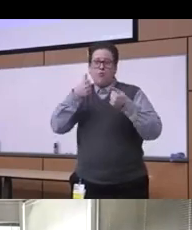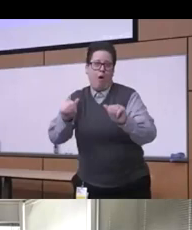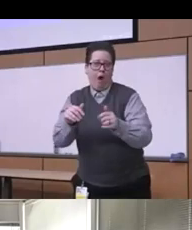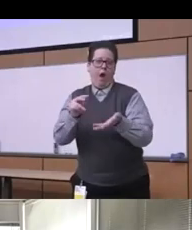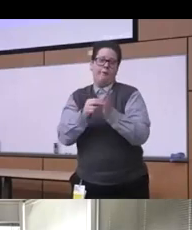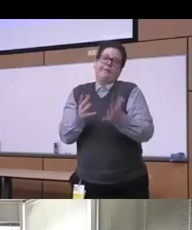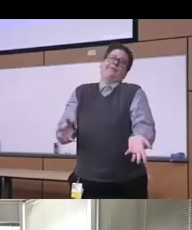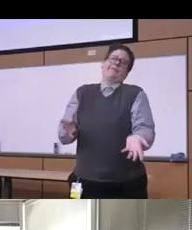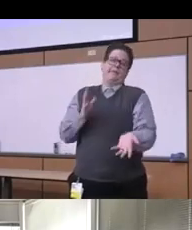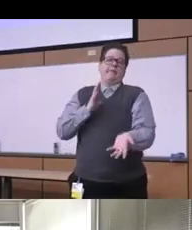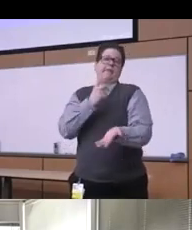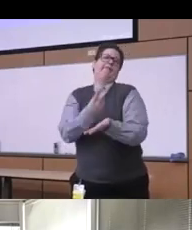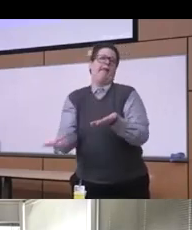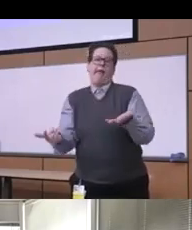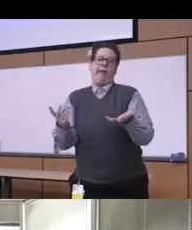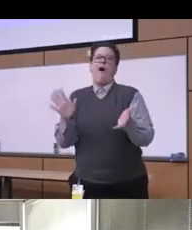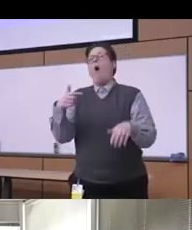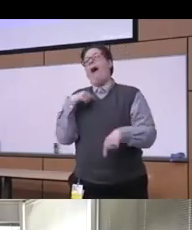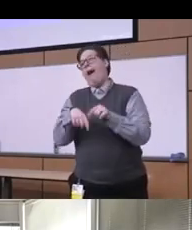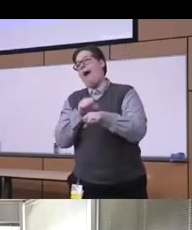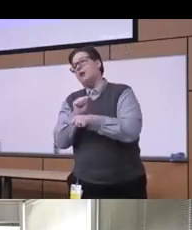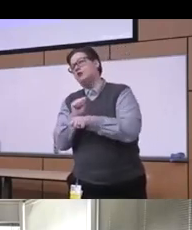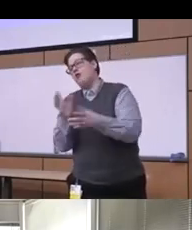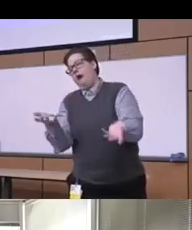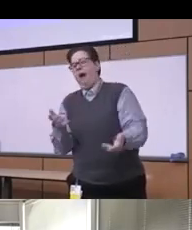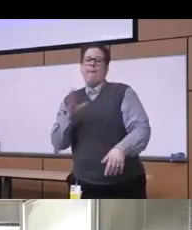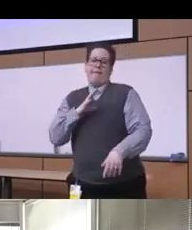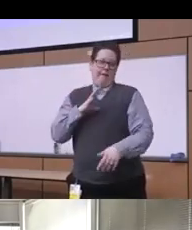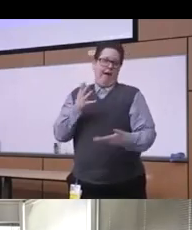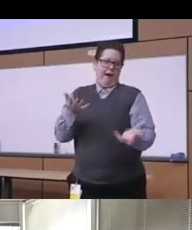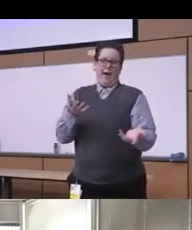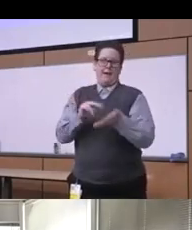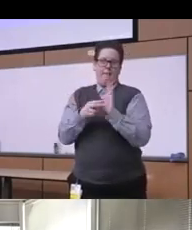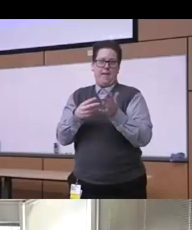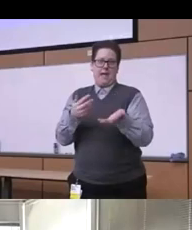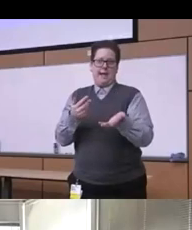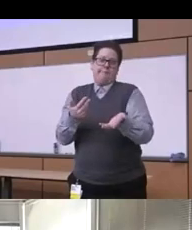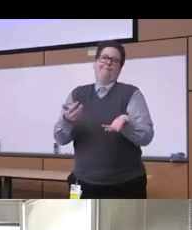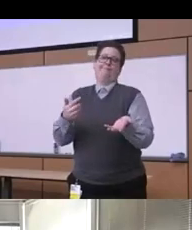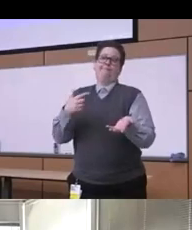internalize it and they really kind of distance themselves from even advocating for themselves